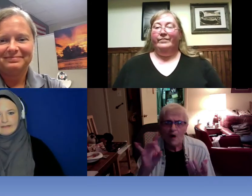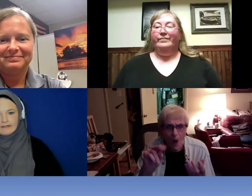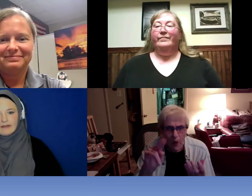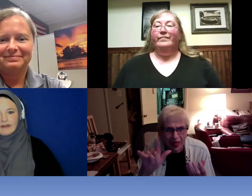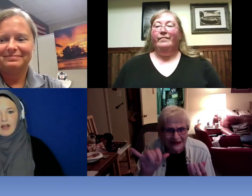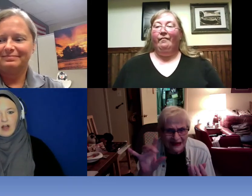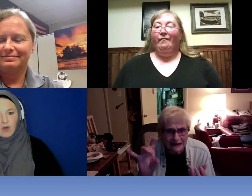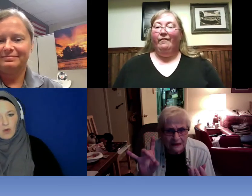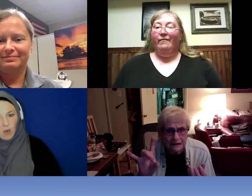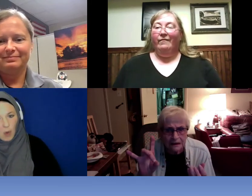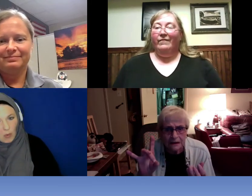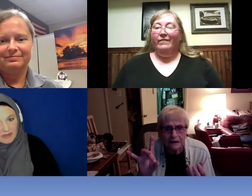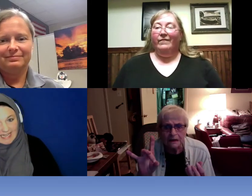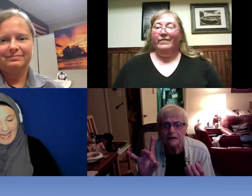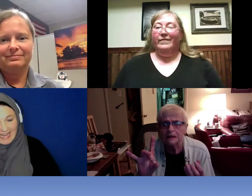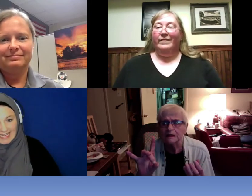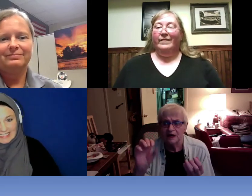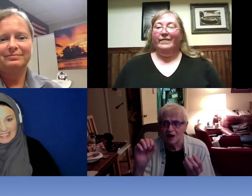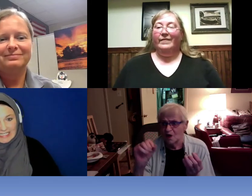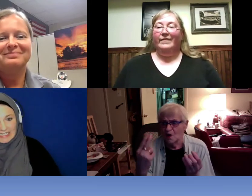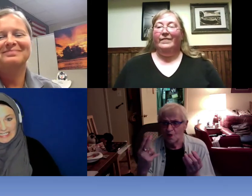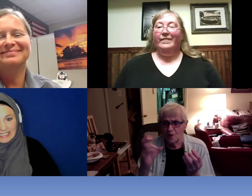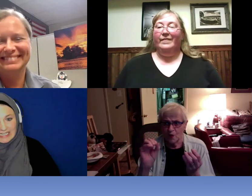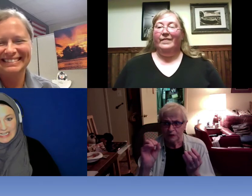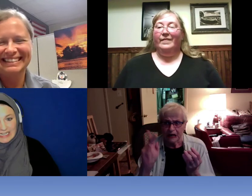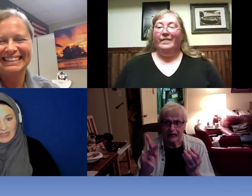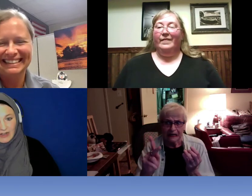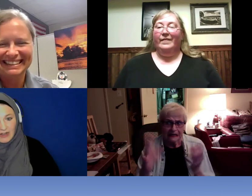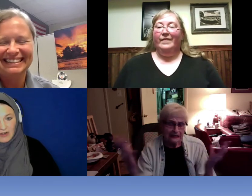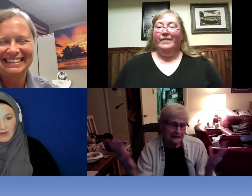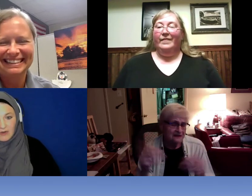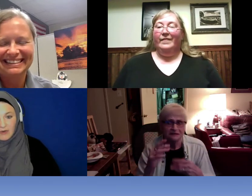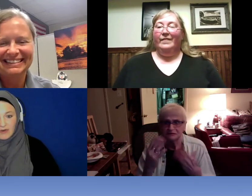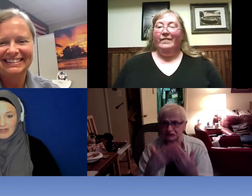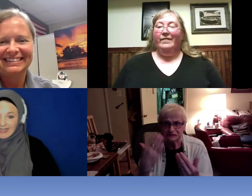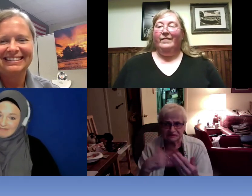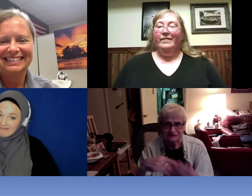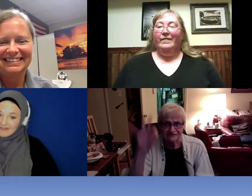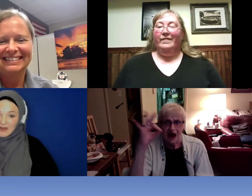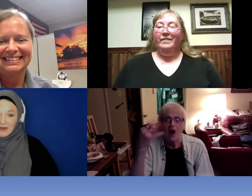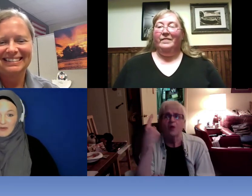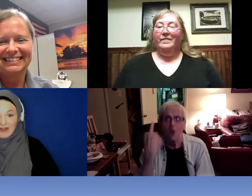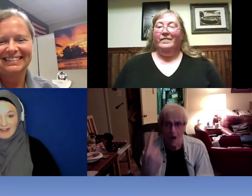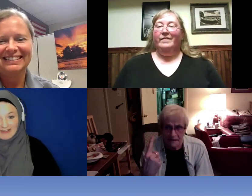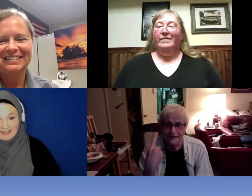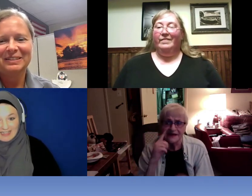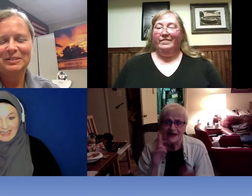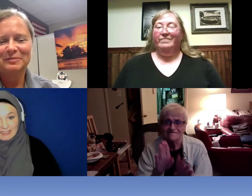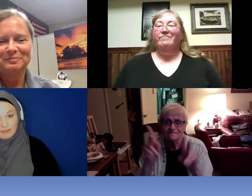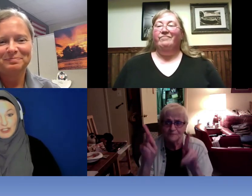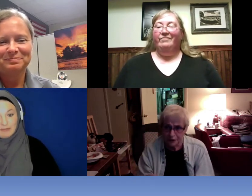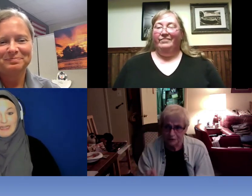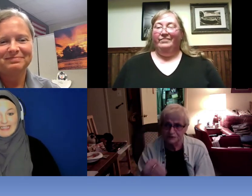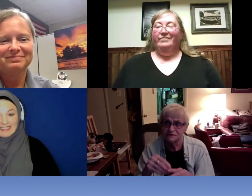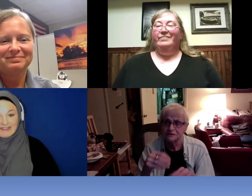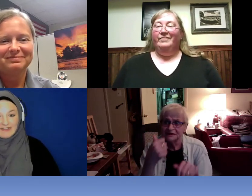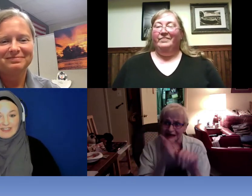Oh, only eight? . >> Oh, okay. Well , it should be easy for us to